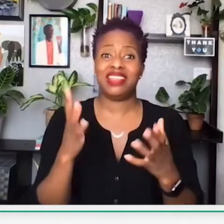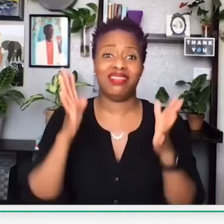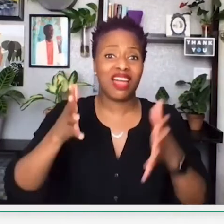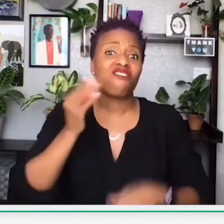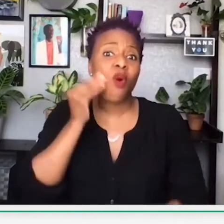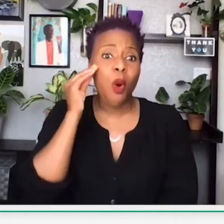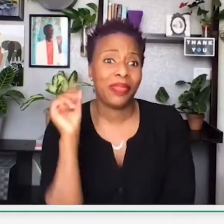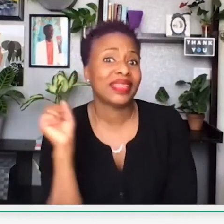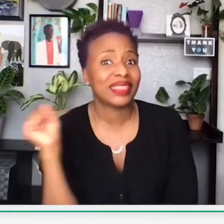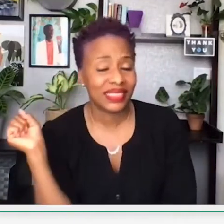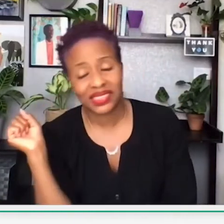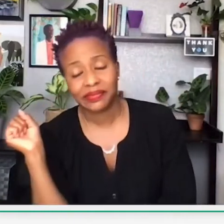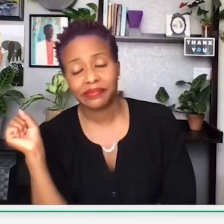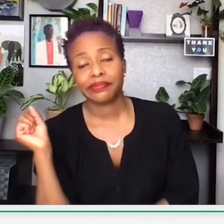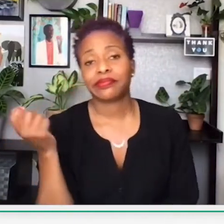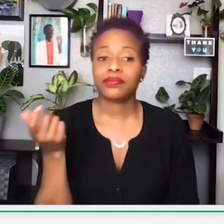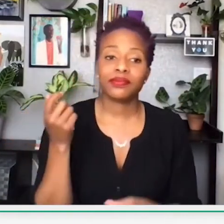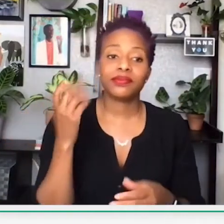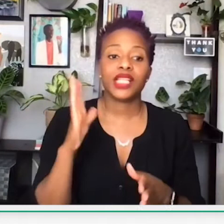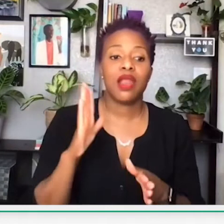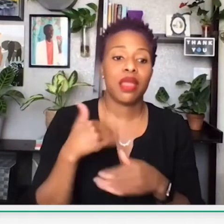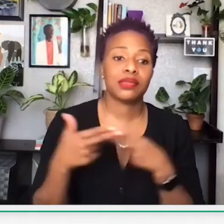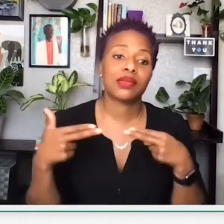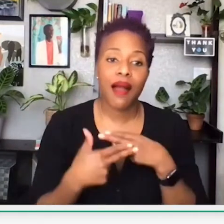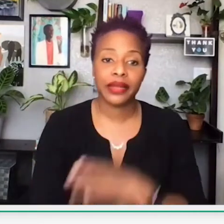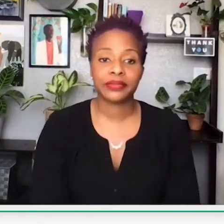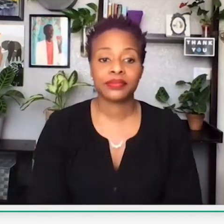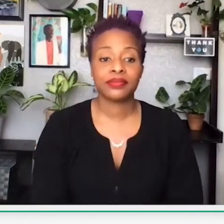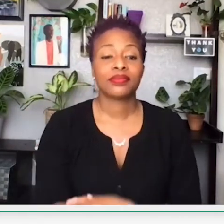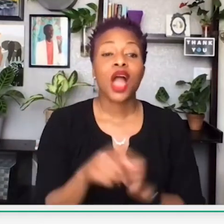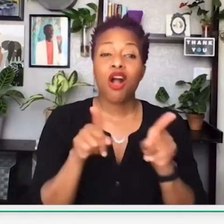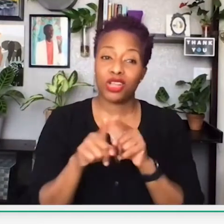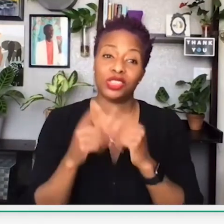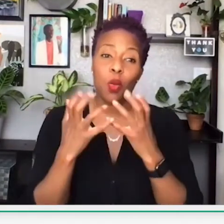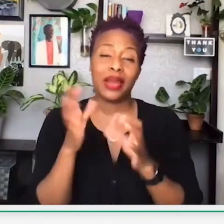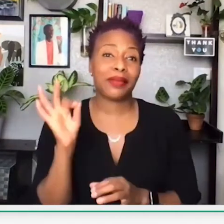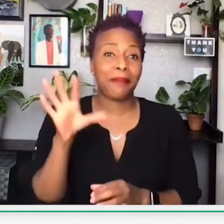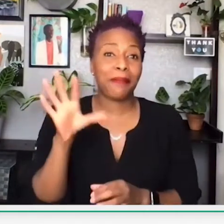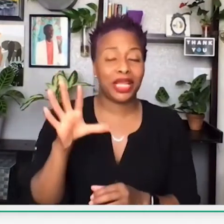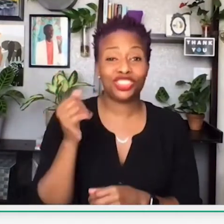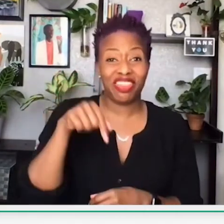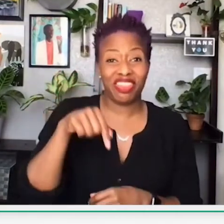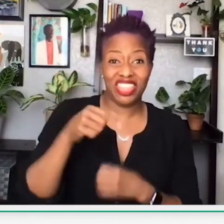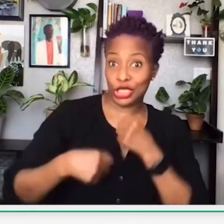accounted that there were about 300 casualties, as well as leaving many groups of them homeless.